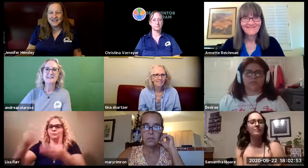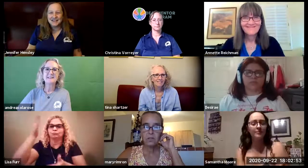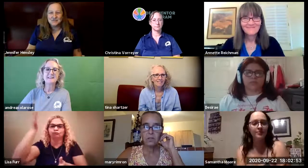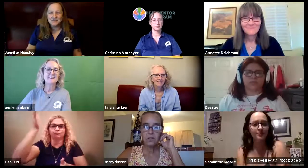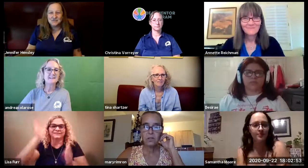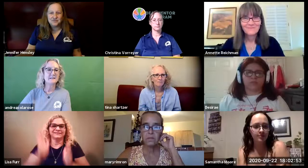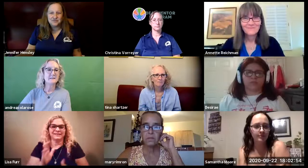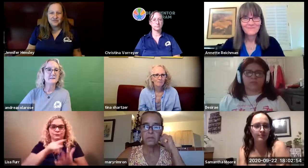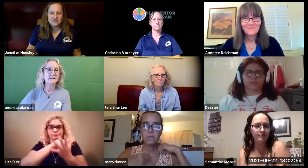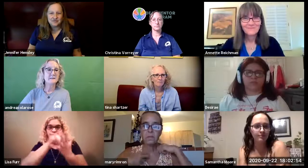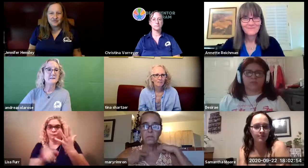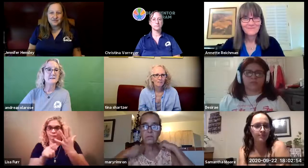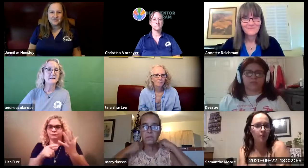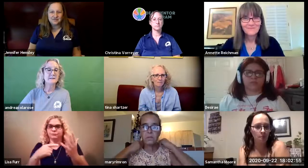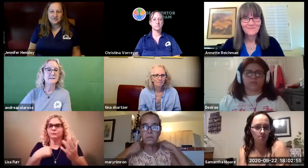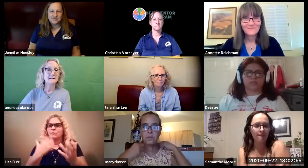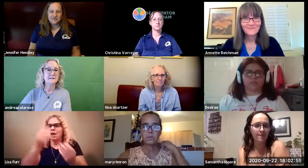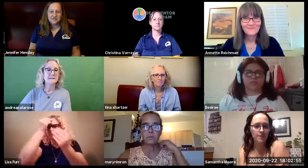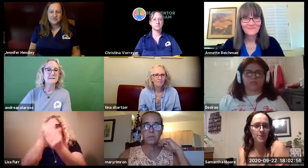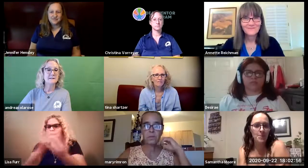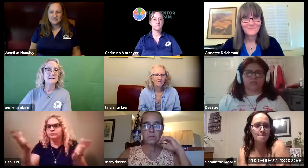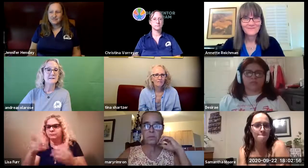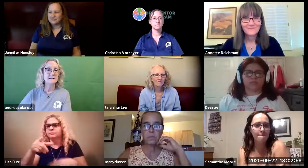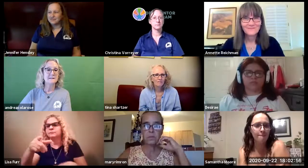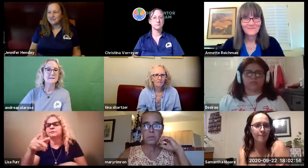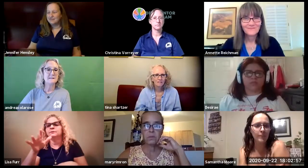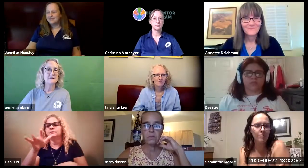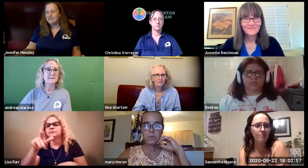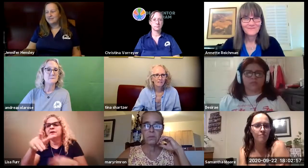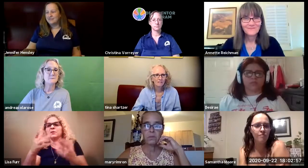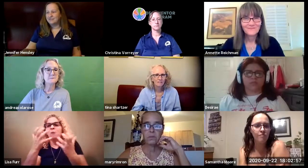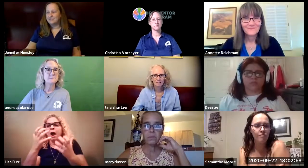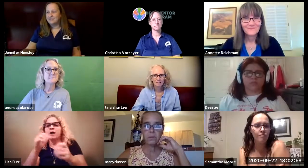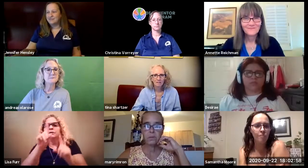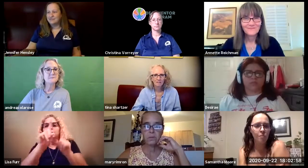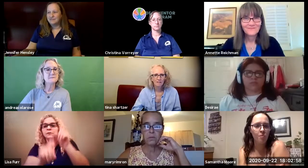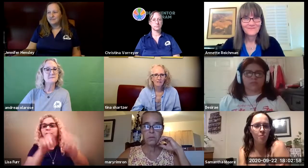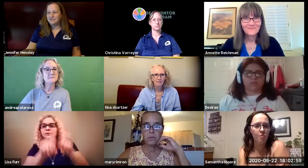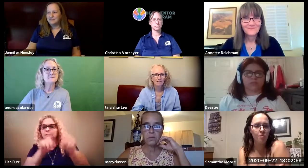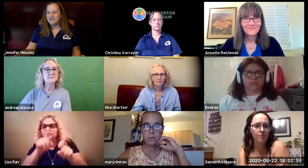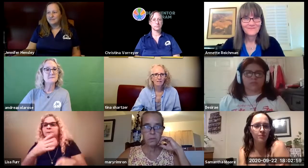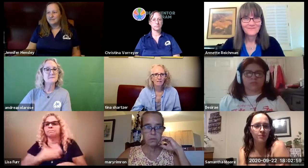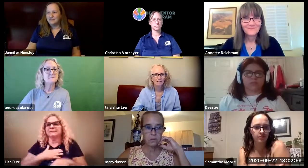and before i introduce the presenters